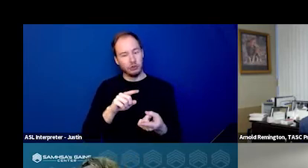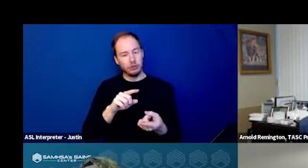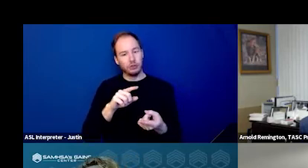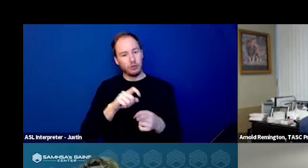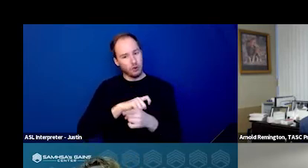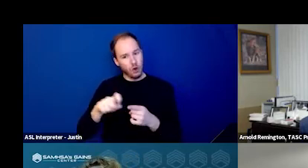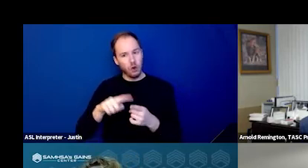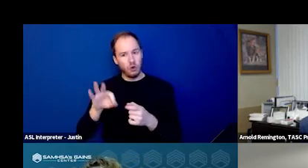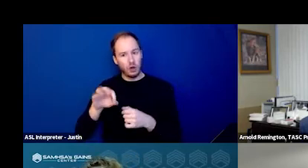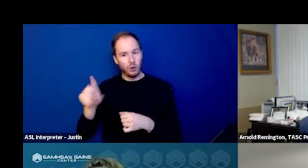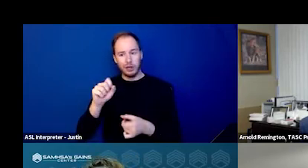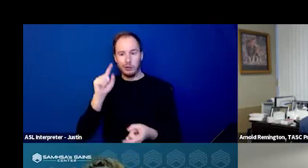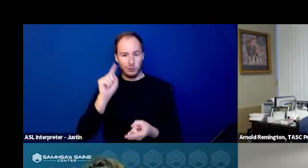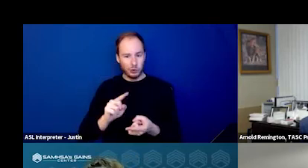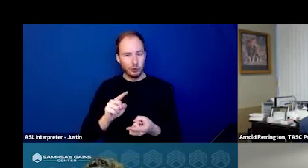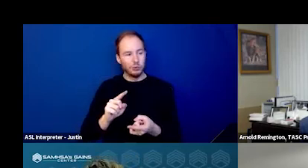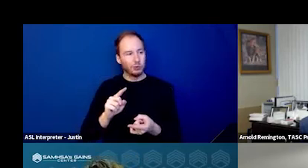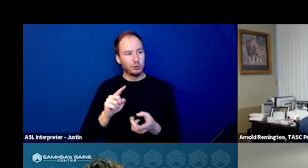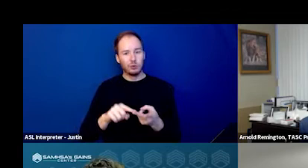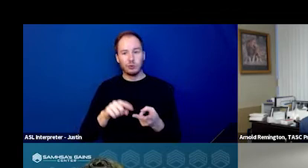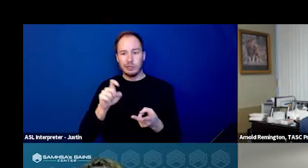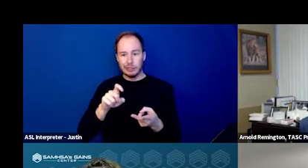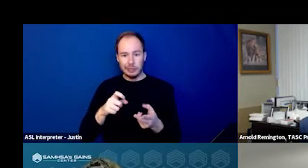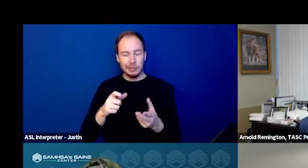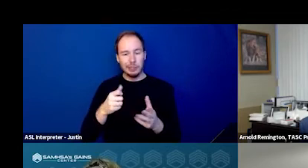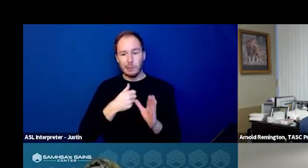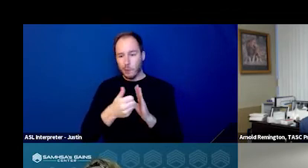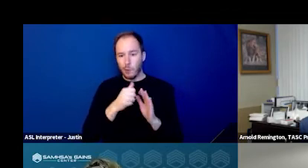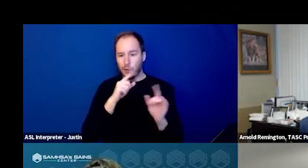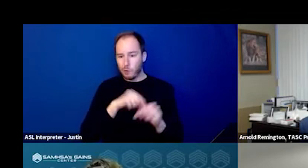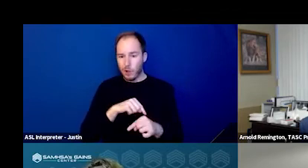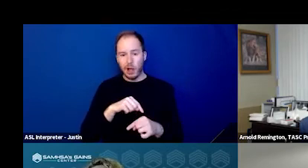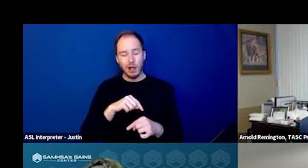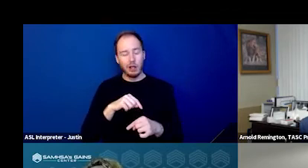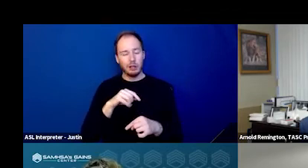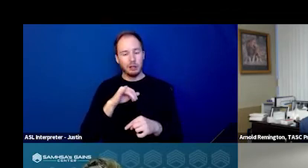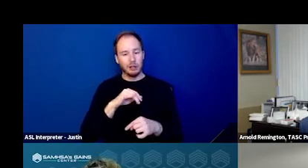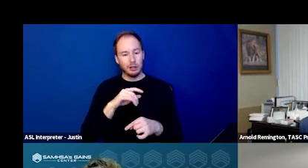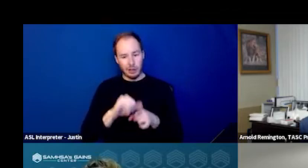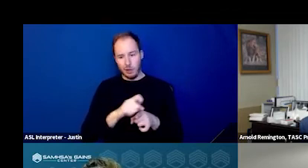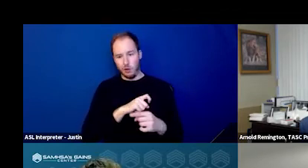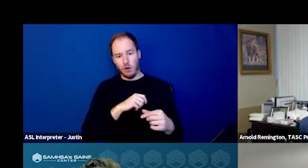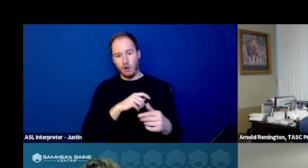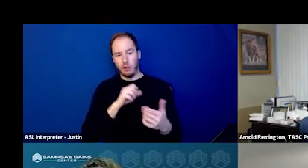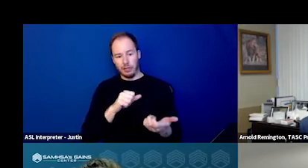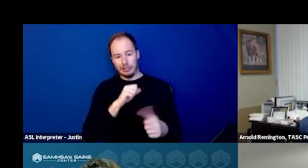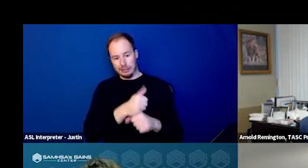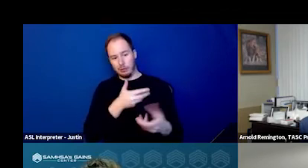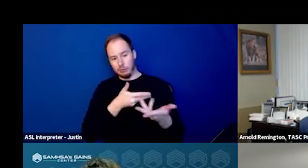They can reduce needing a mobile crisis response. They can have a relationship with a provider that